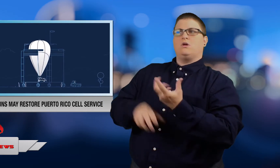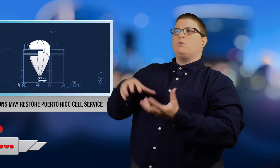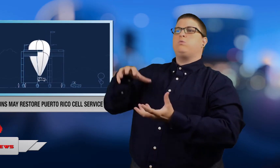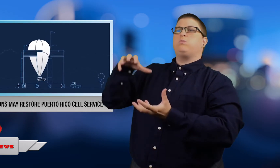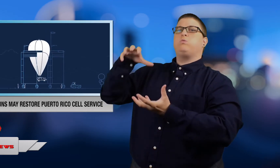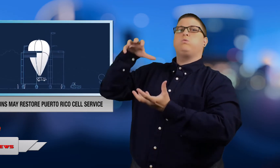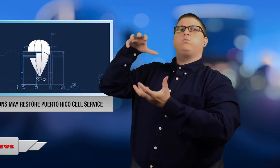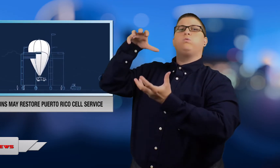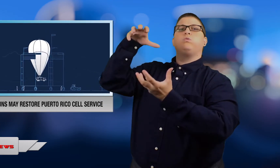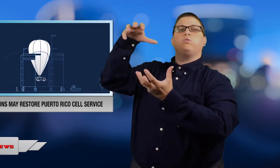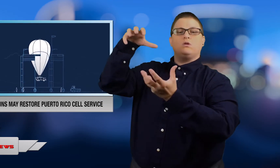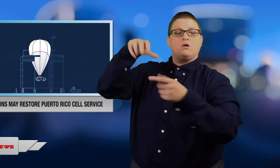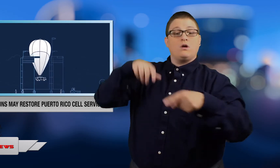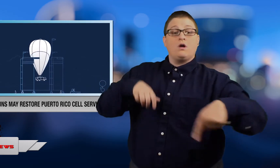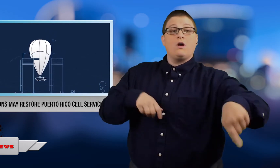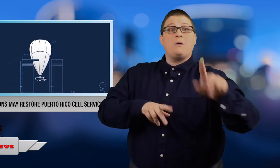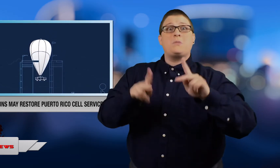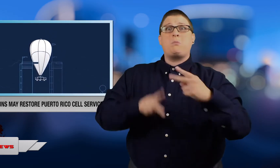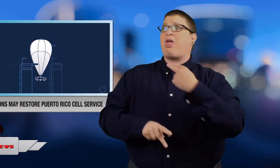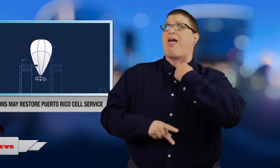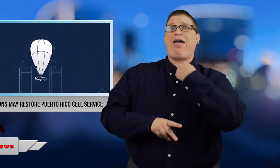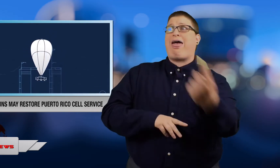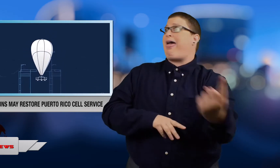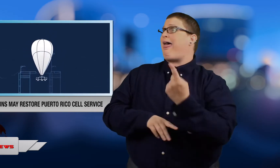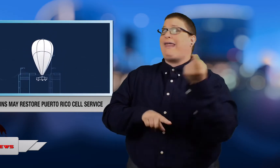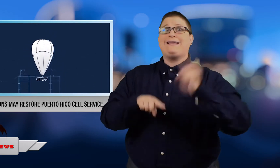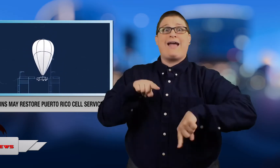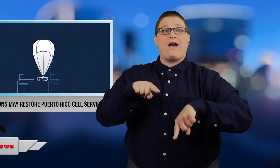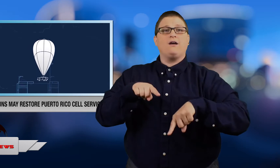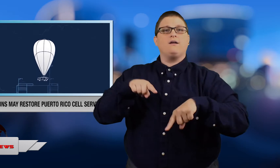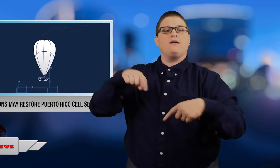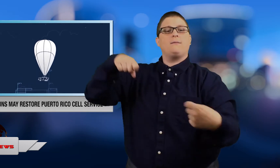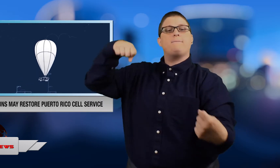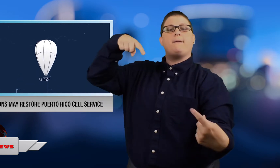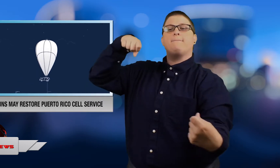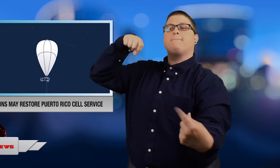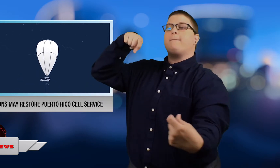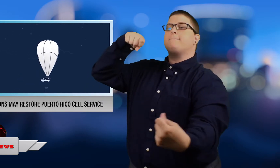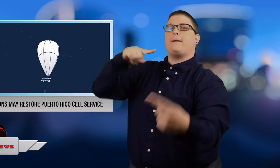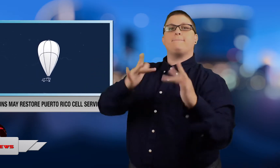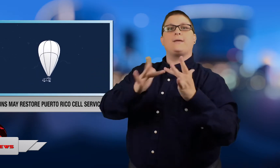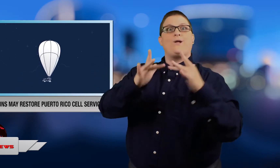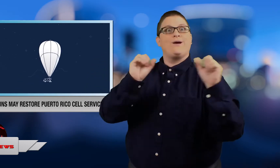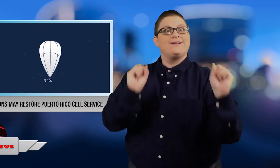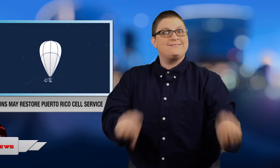service to people in hard to reach places.